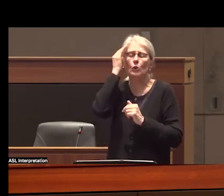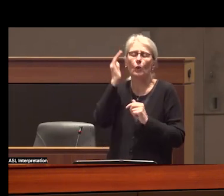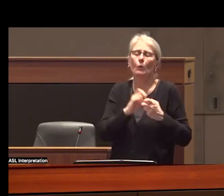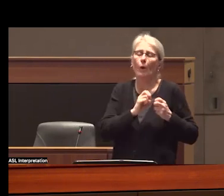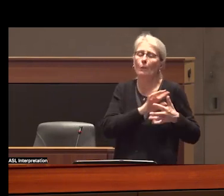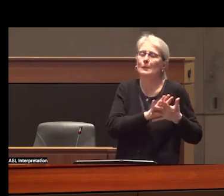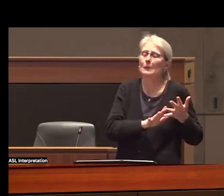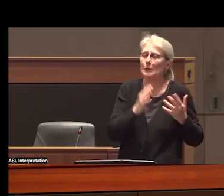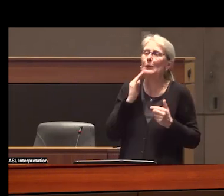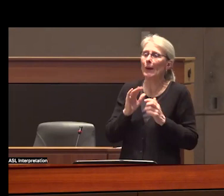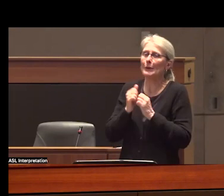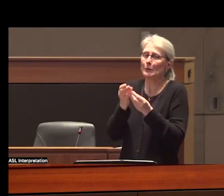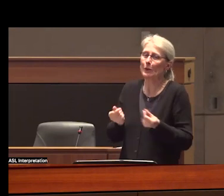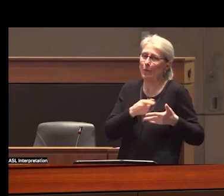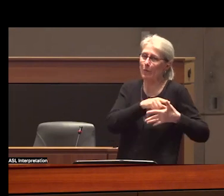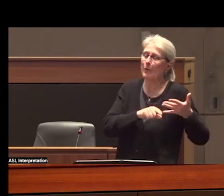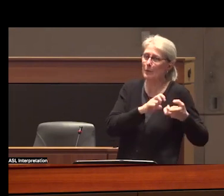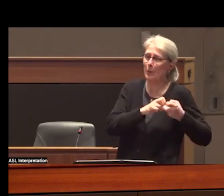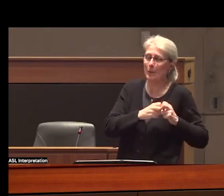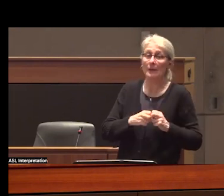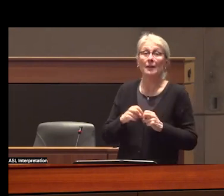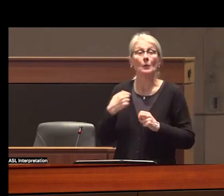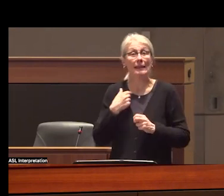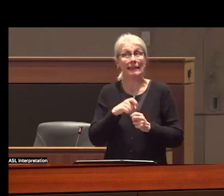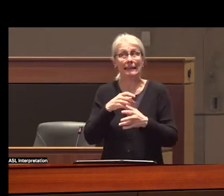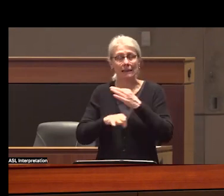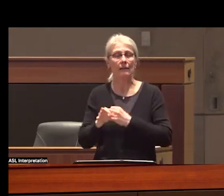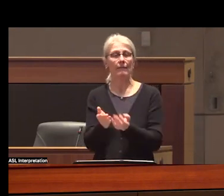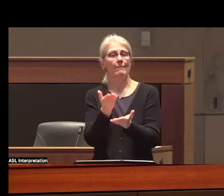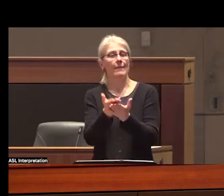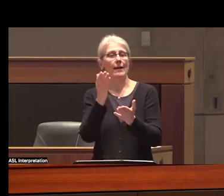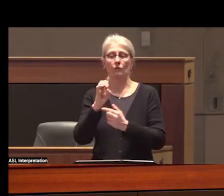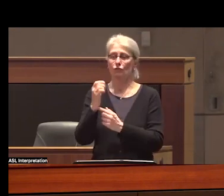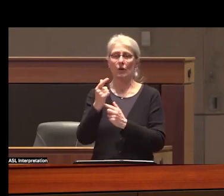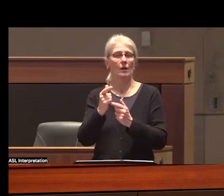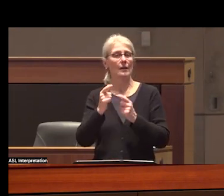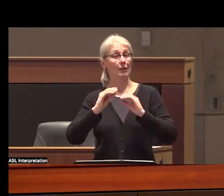know what the solutions are what we do need though is fact-based drug education in schools to equip